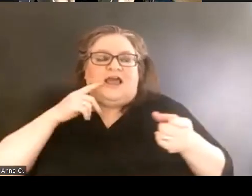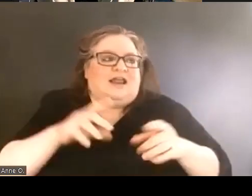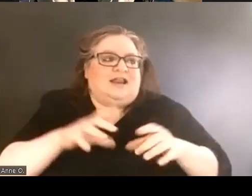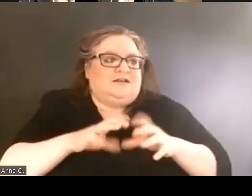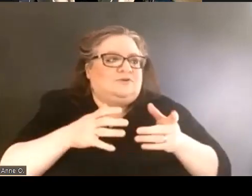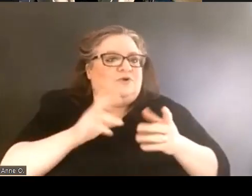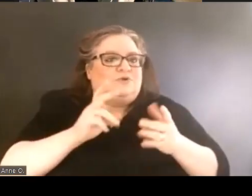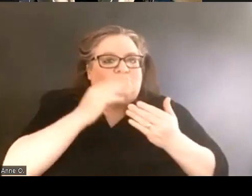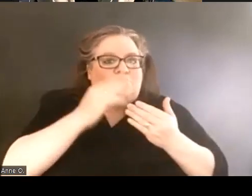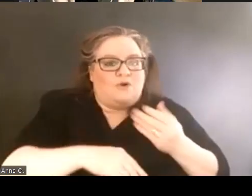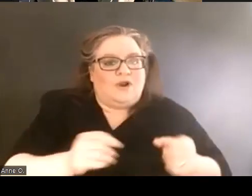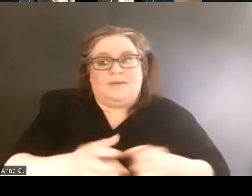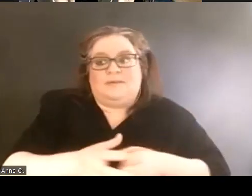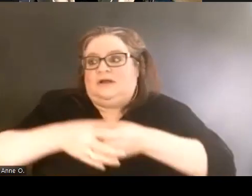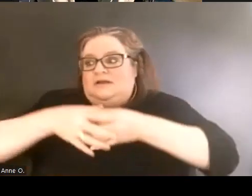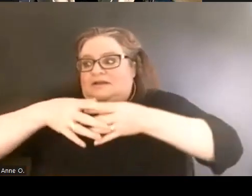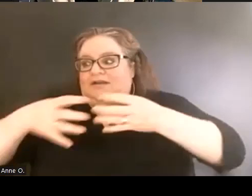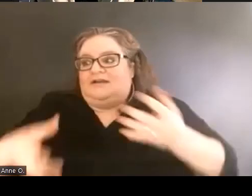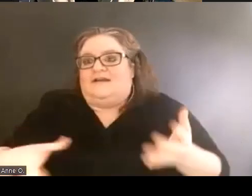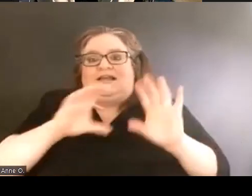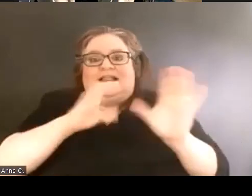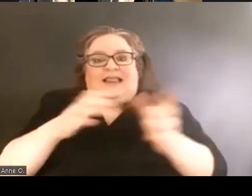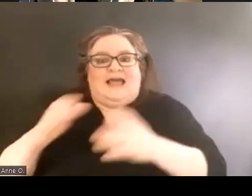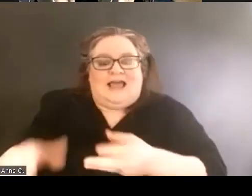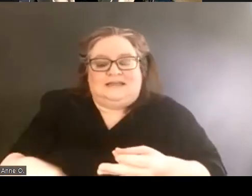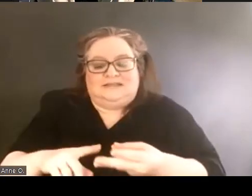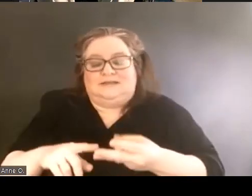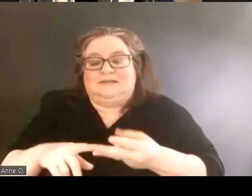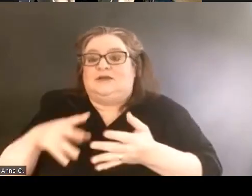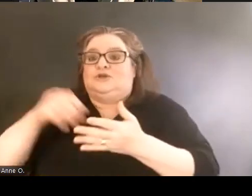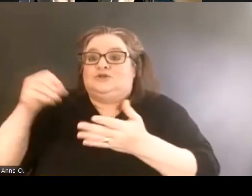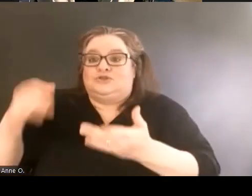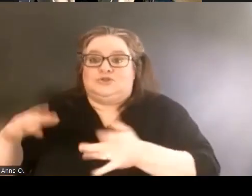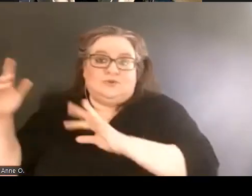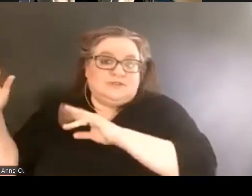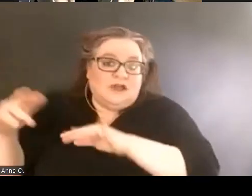and continues to grow the student body, the space that we have does not grow.